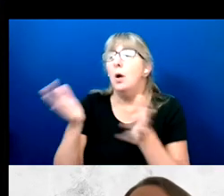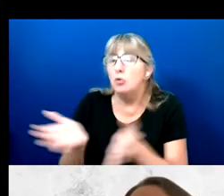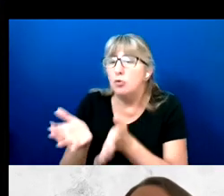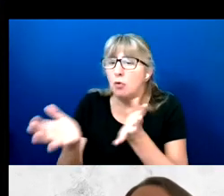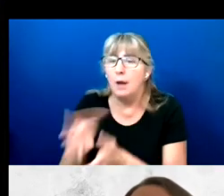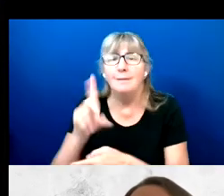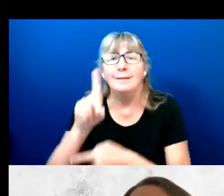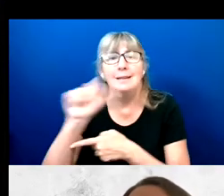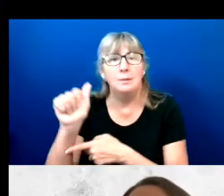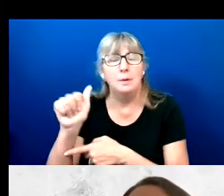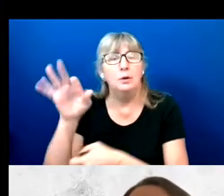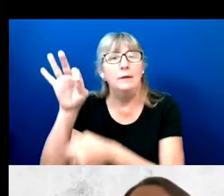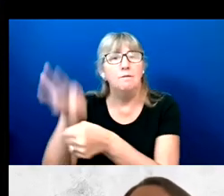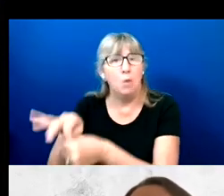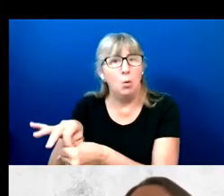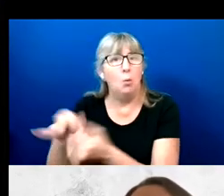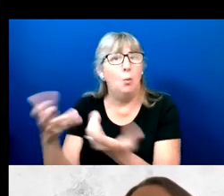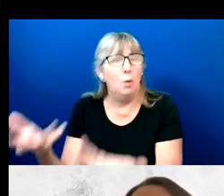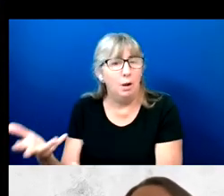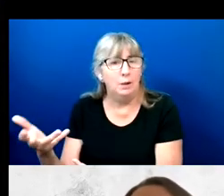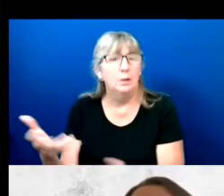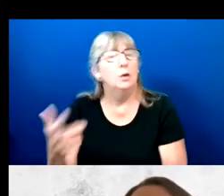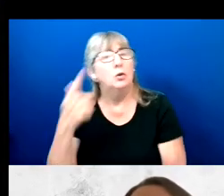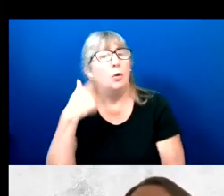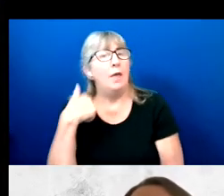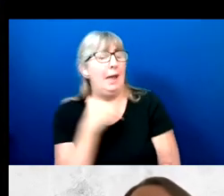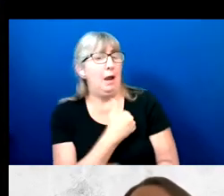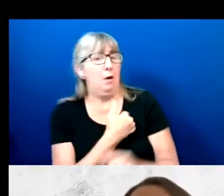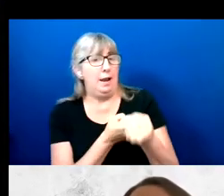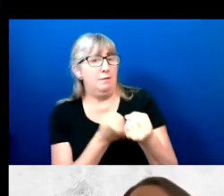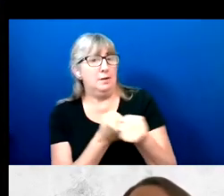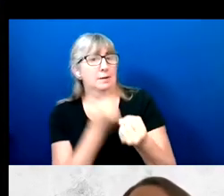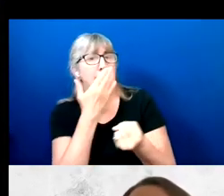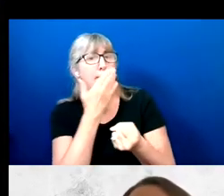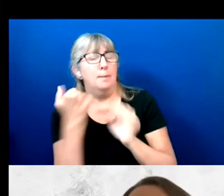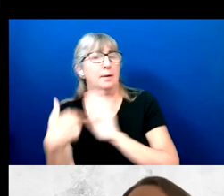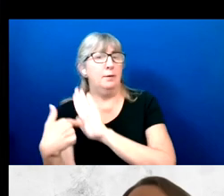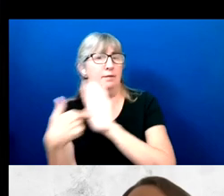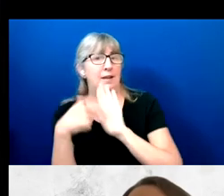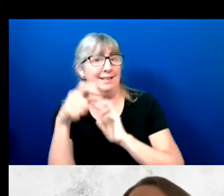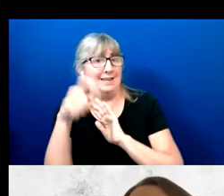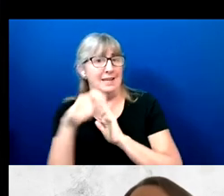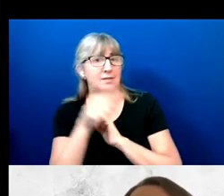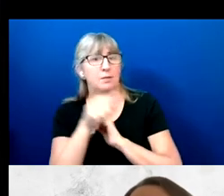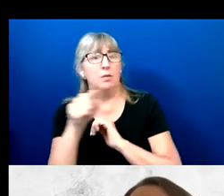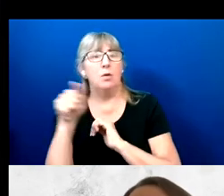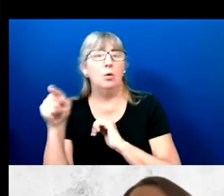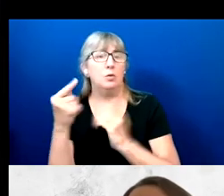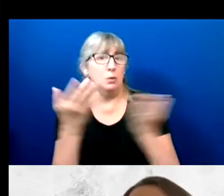vote? So that our advocacy could better reflect the needs of those who we serve, and so that